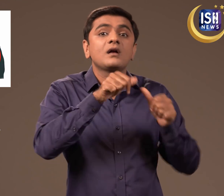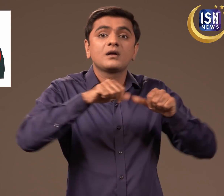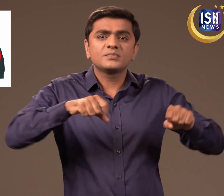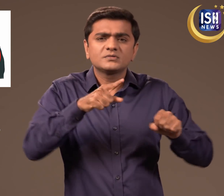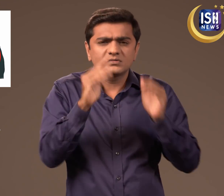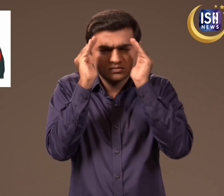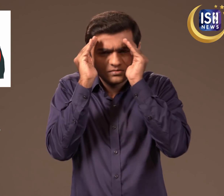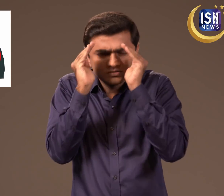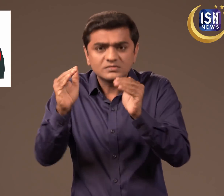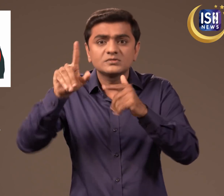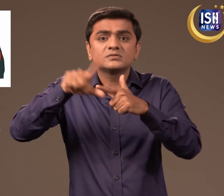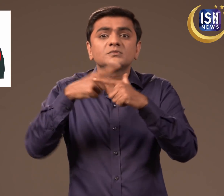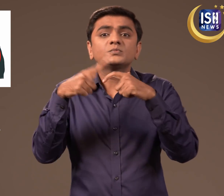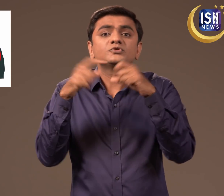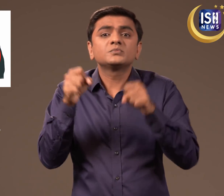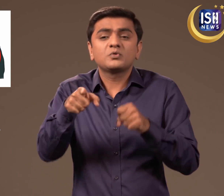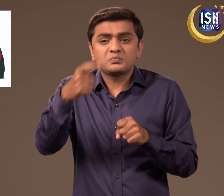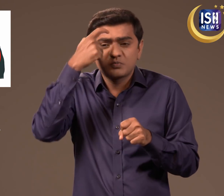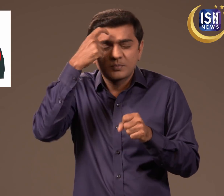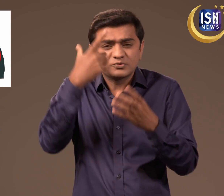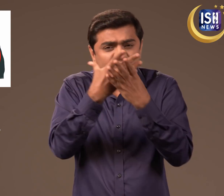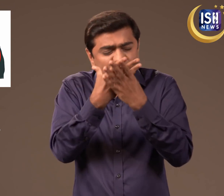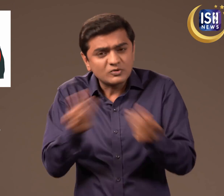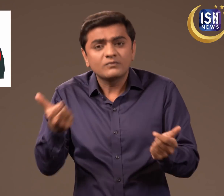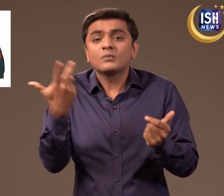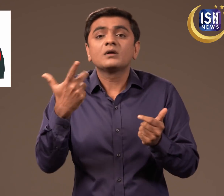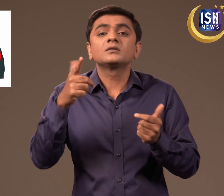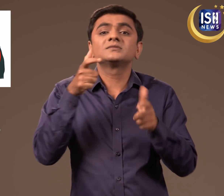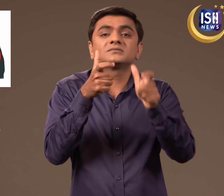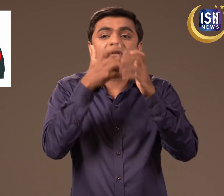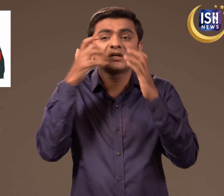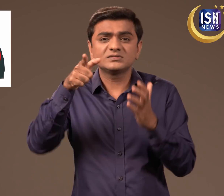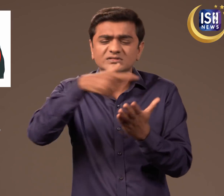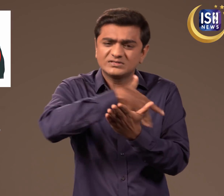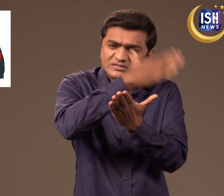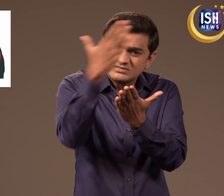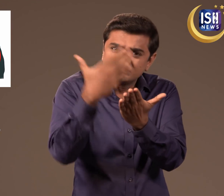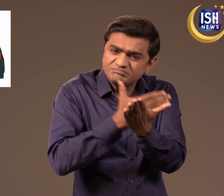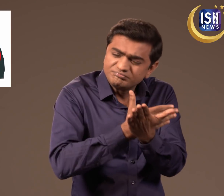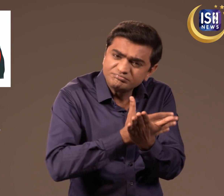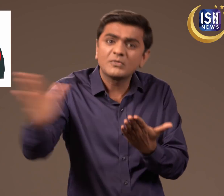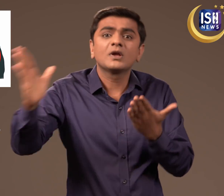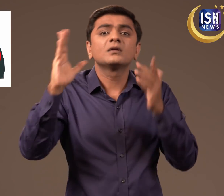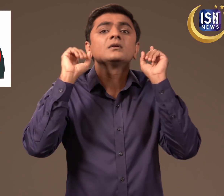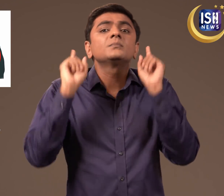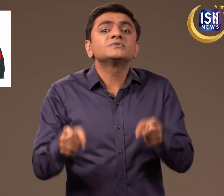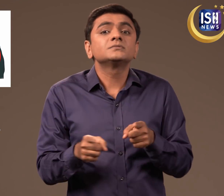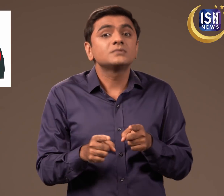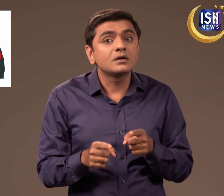Amit Shah is focussed on solving the problem and completely eliminating terrorists.